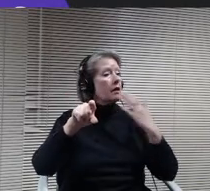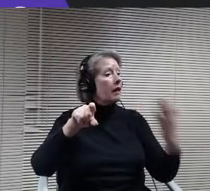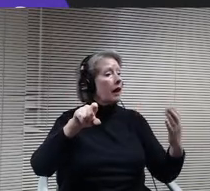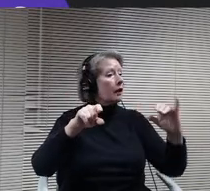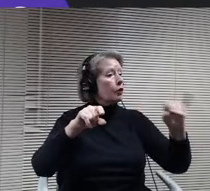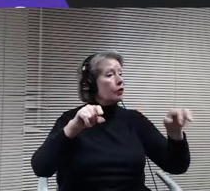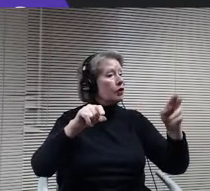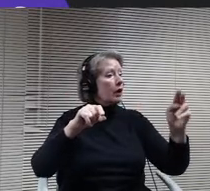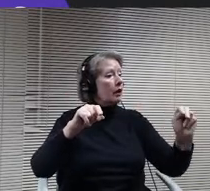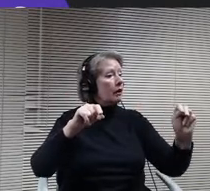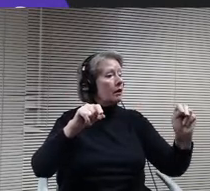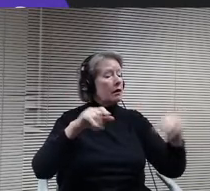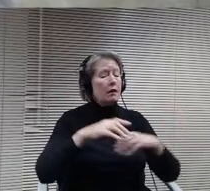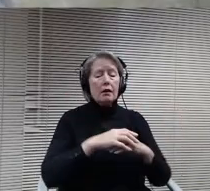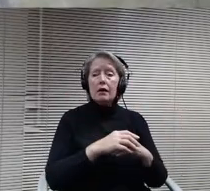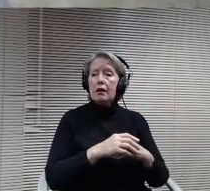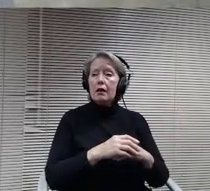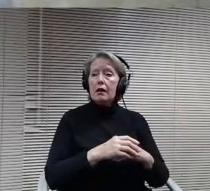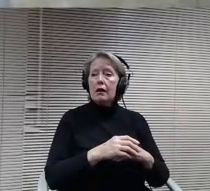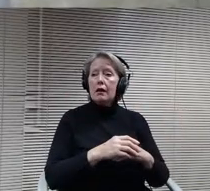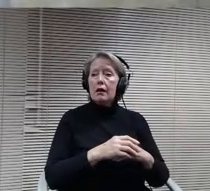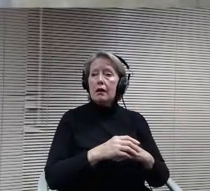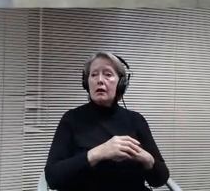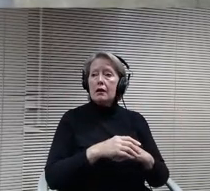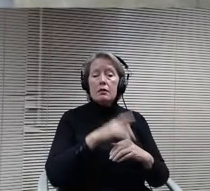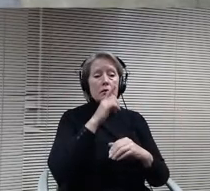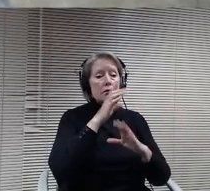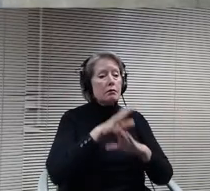Great, I'm not seeing any other thank you principal Gilbertson.